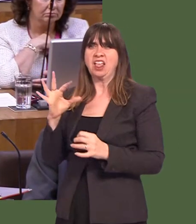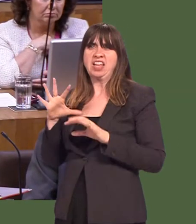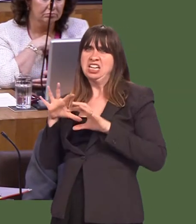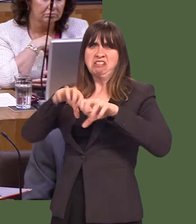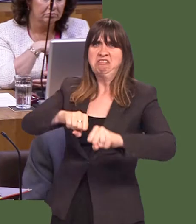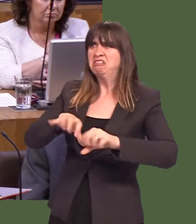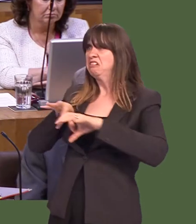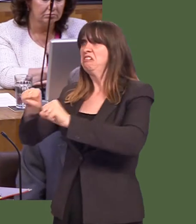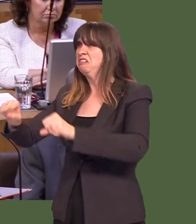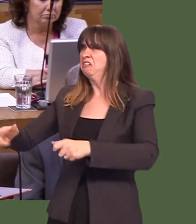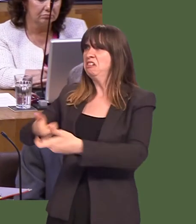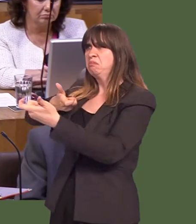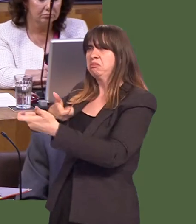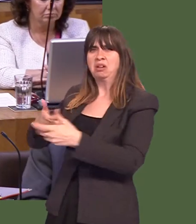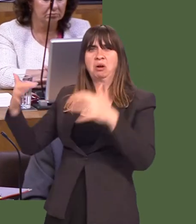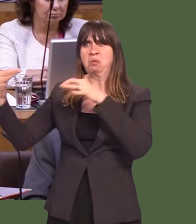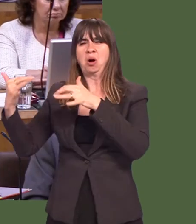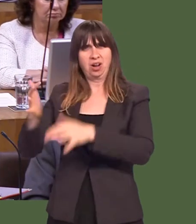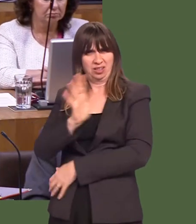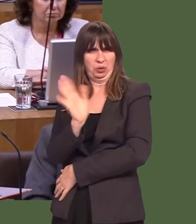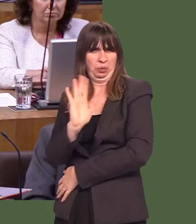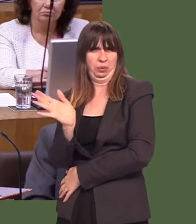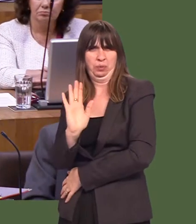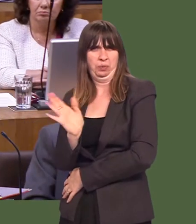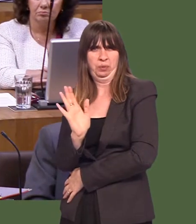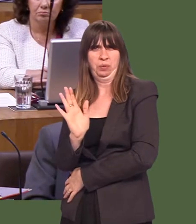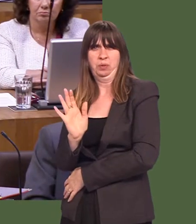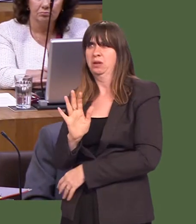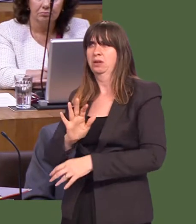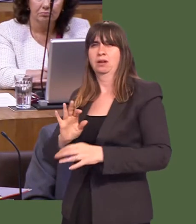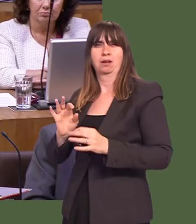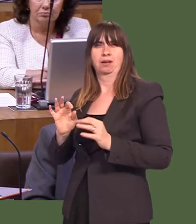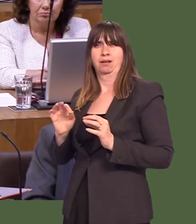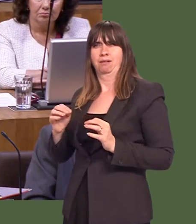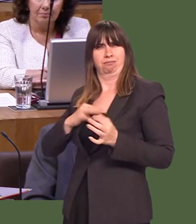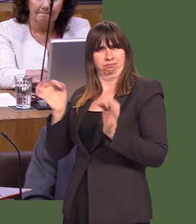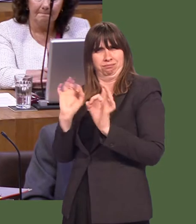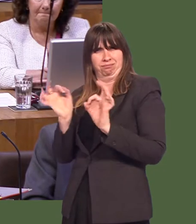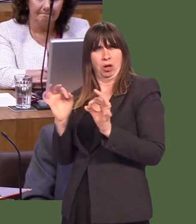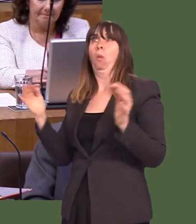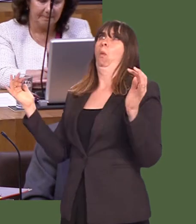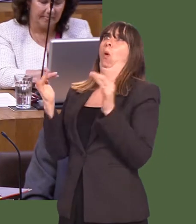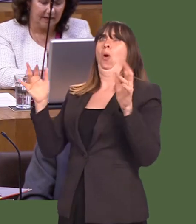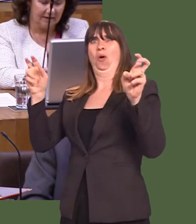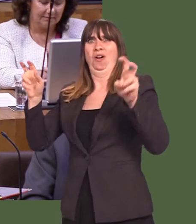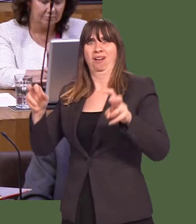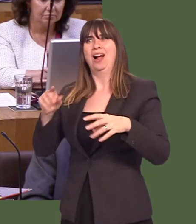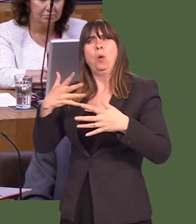This is not a war. Nobody has invaded anybody else. Weíre not about to face each other, to stare at each other over the channel or, indeed, across the Irish border.